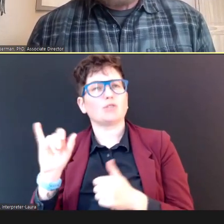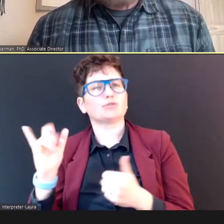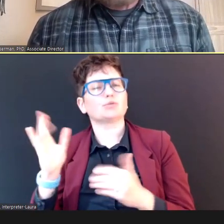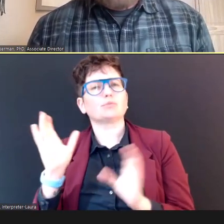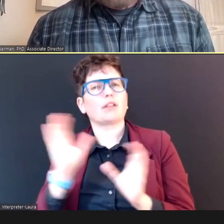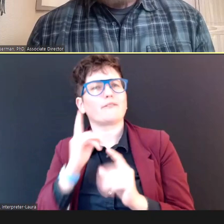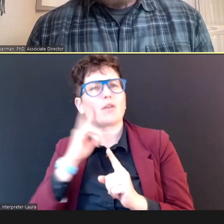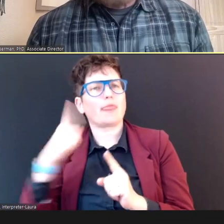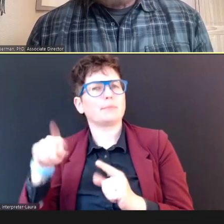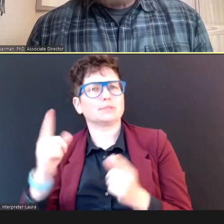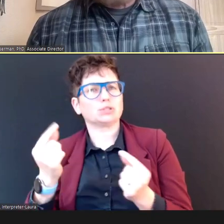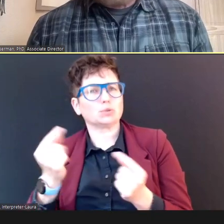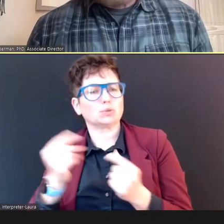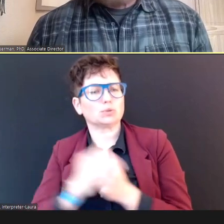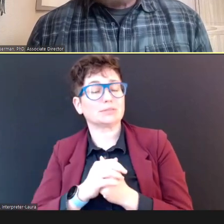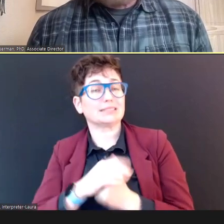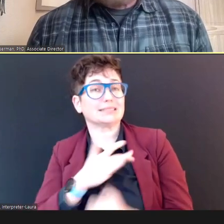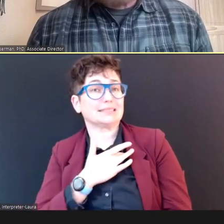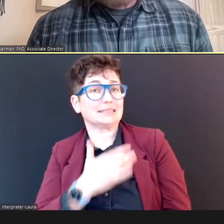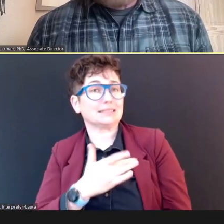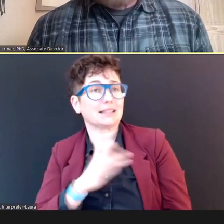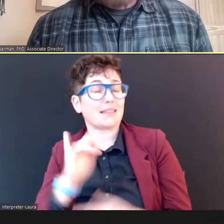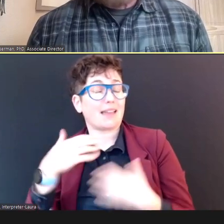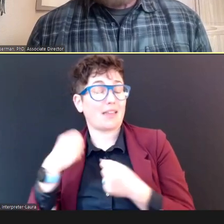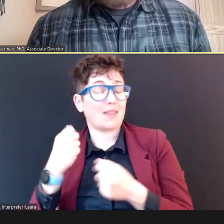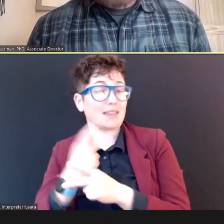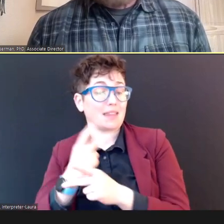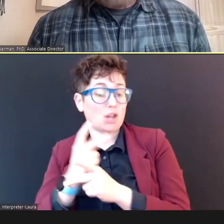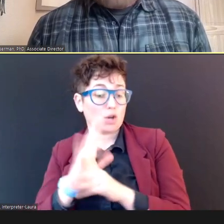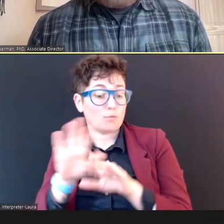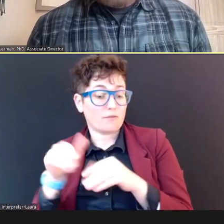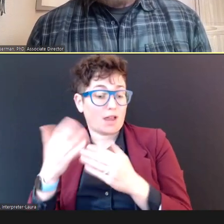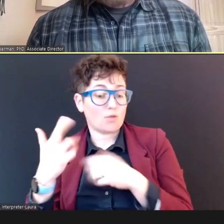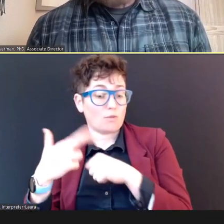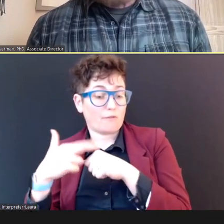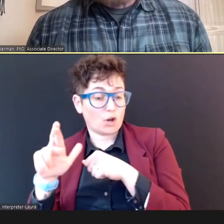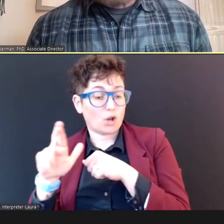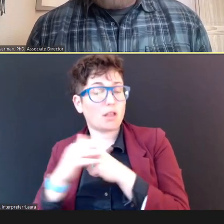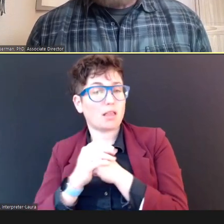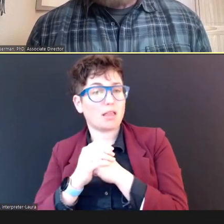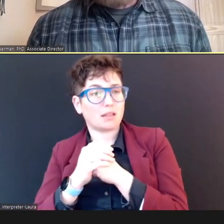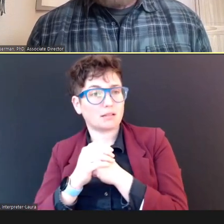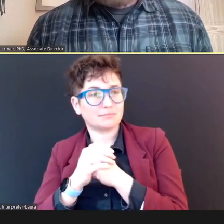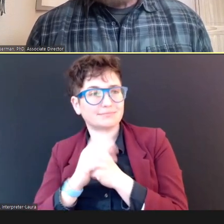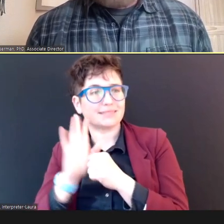Usually, that healthcare provider referral, is to ruleout a middle